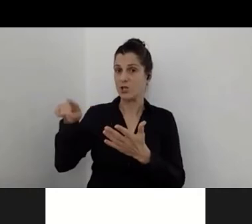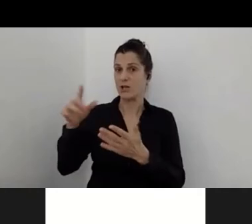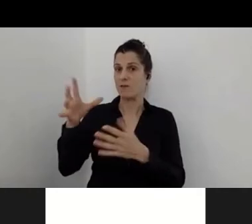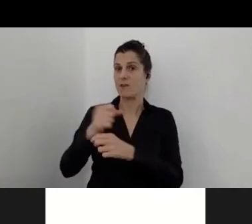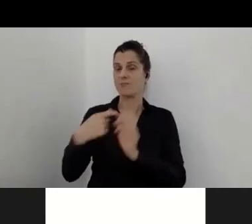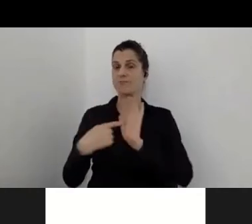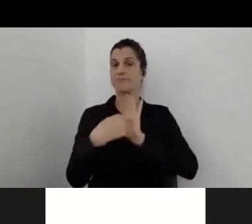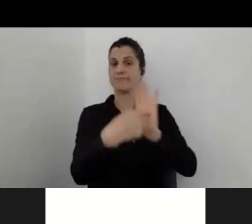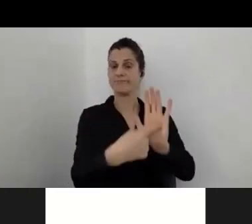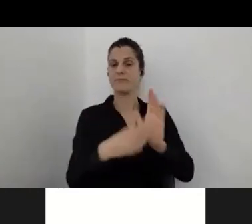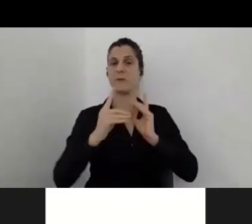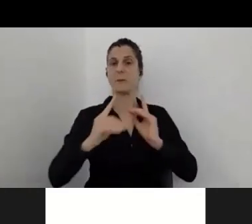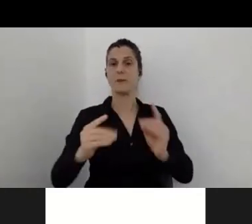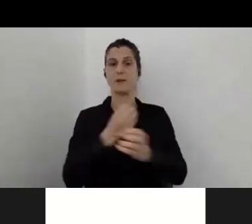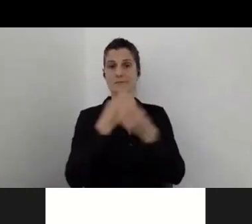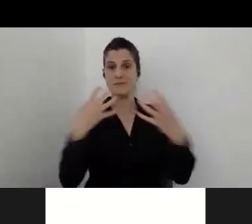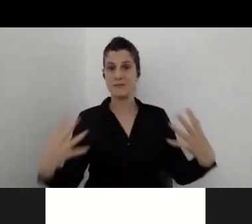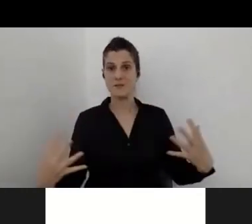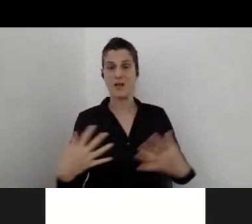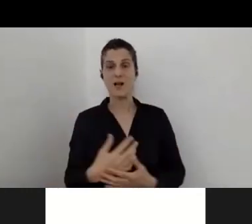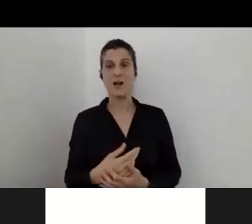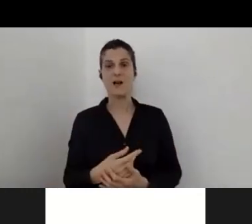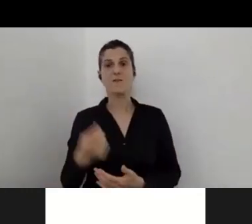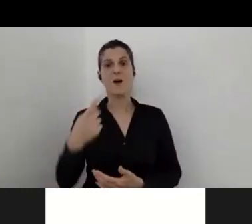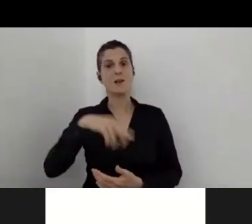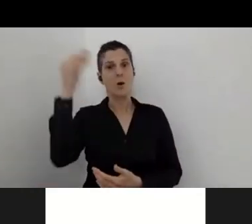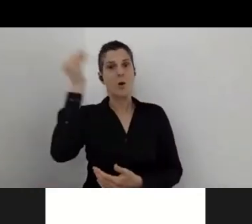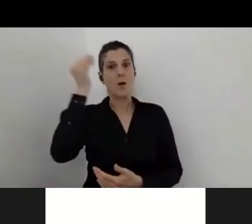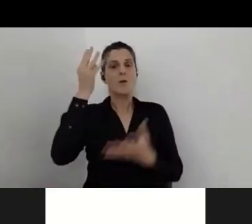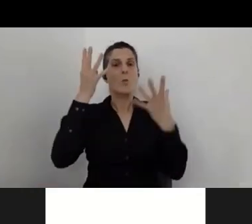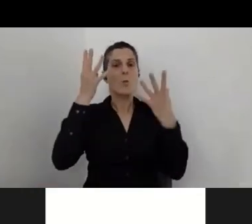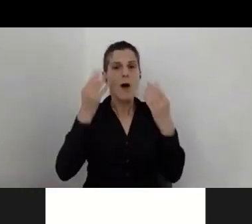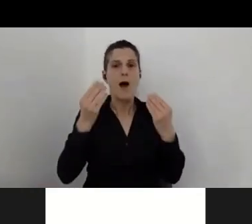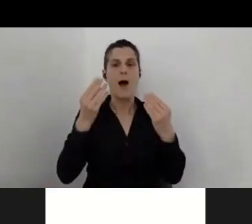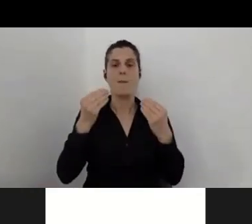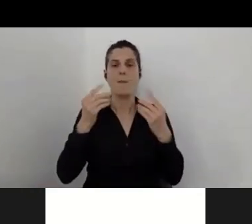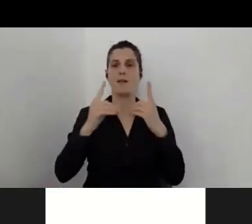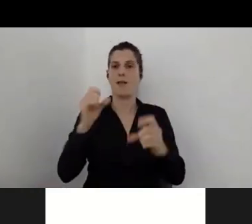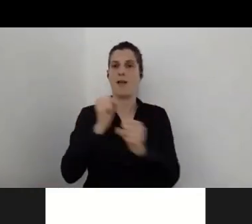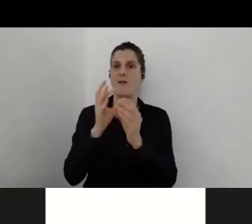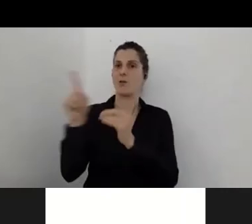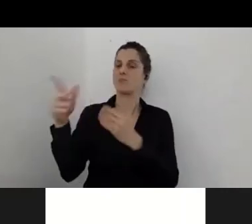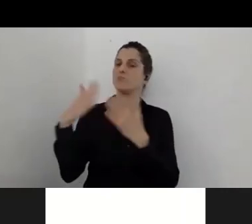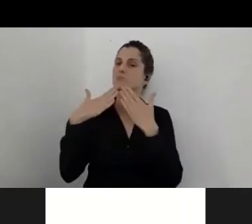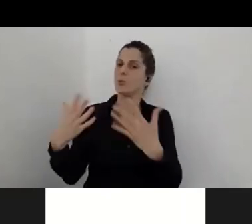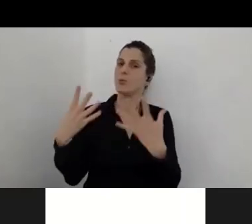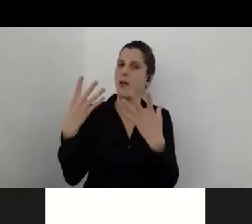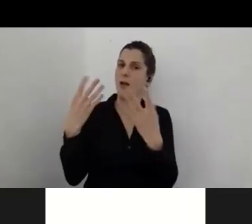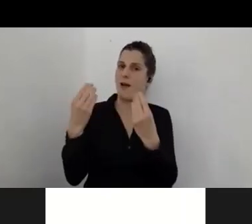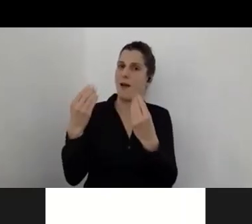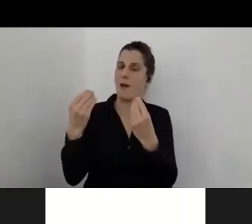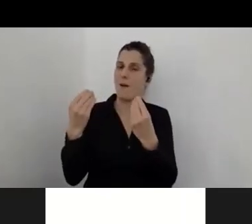To tell you truth, we learned a lot from him. So thank you very much for all that process.